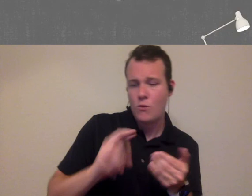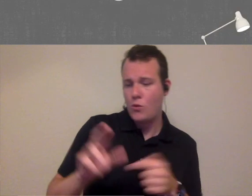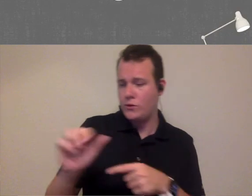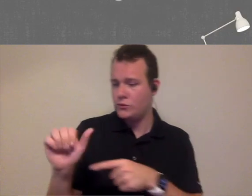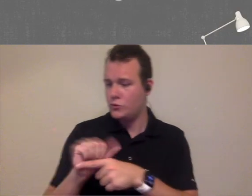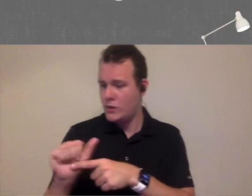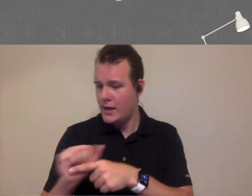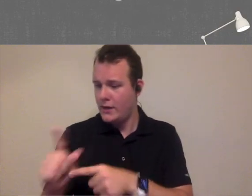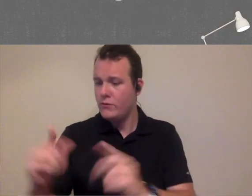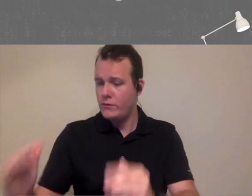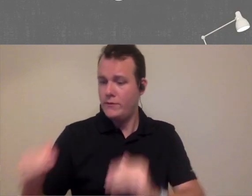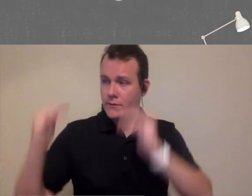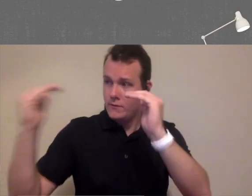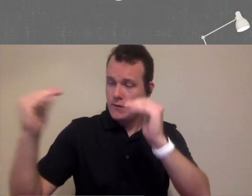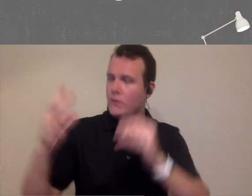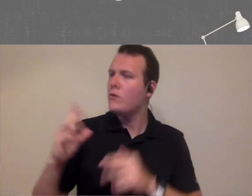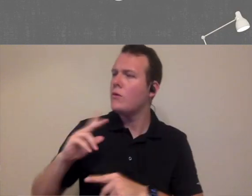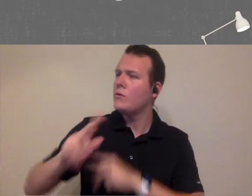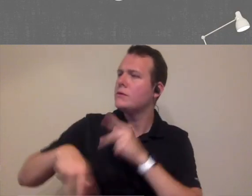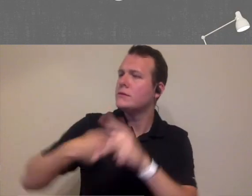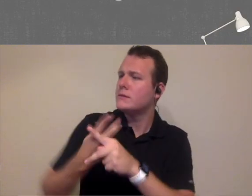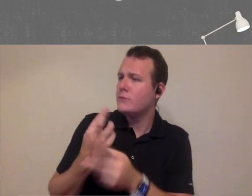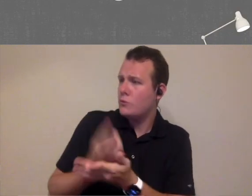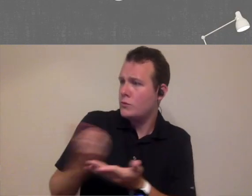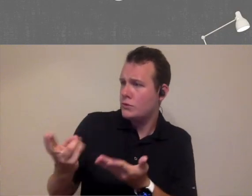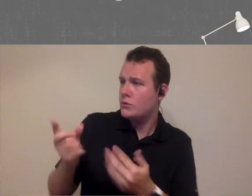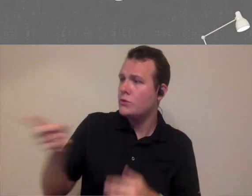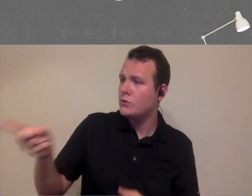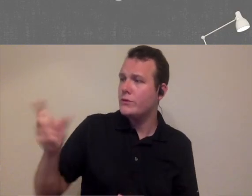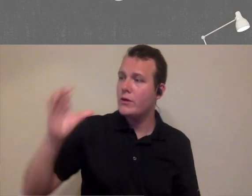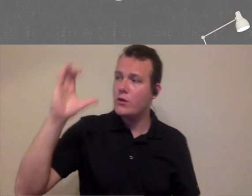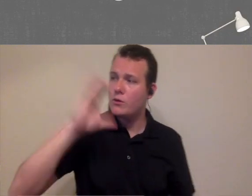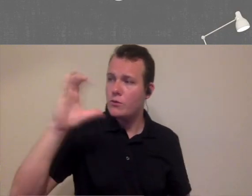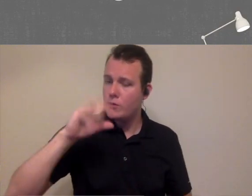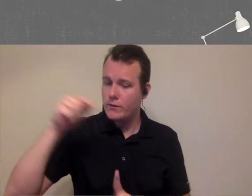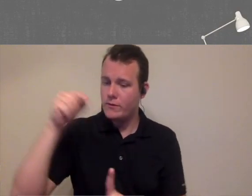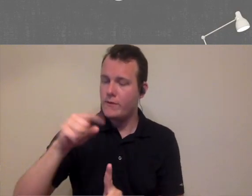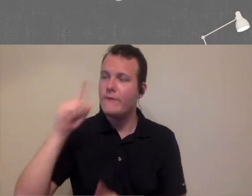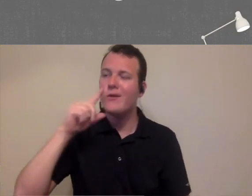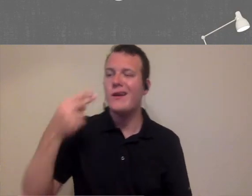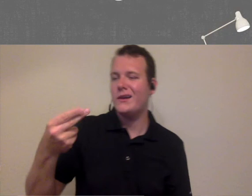into a different position what are the kinds of resources that you look at like